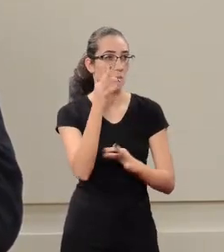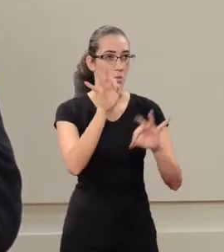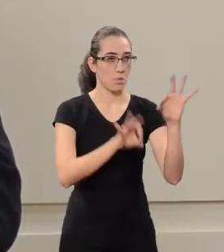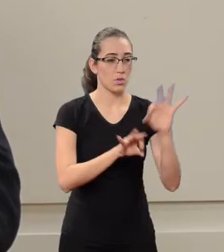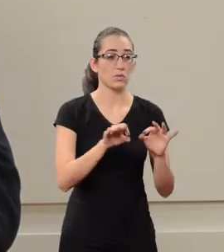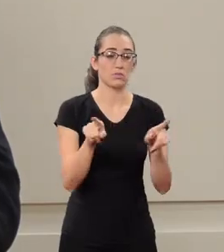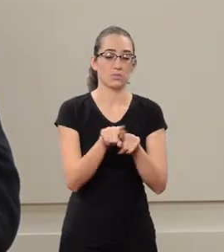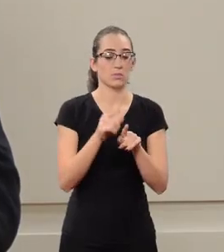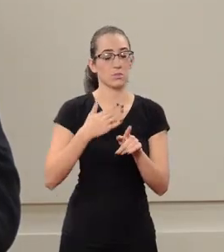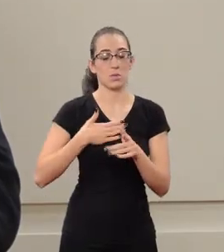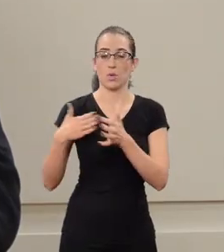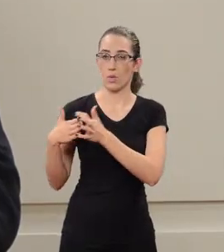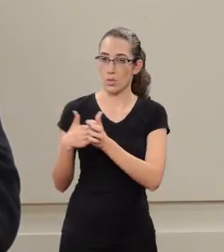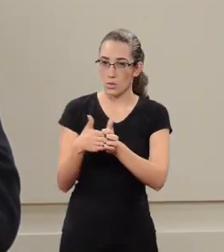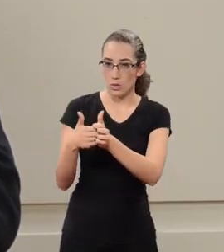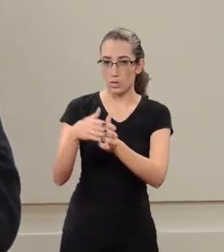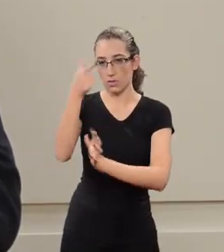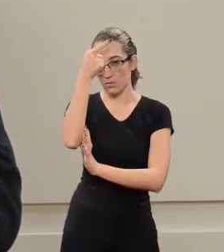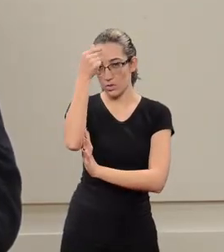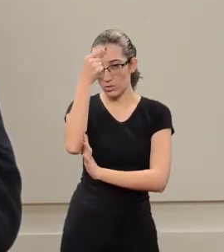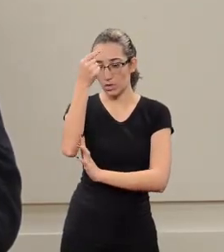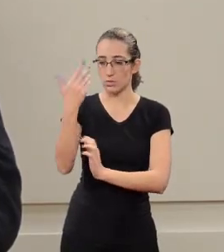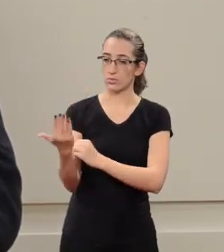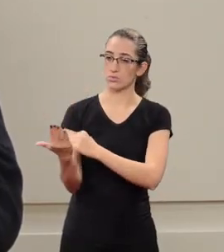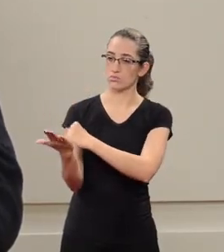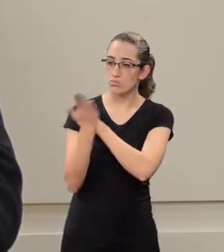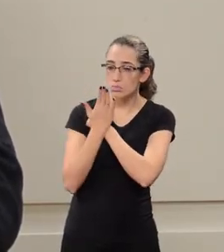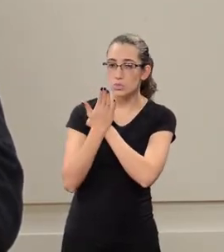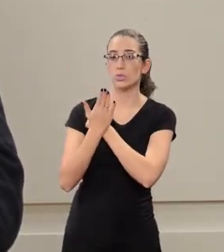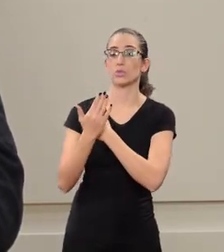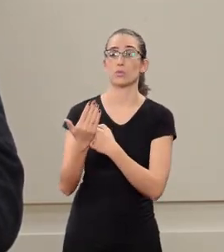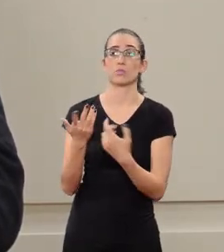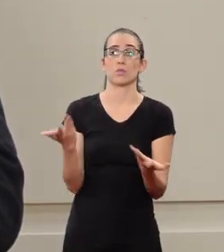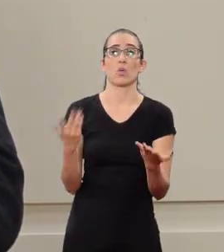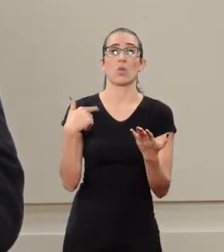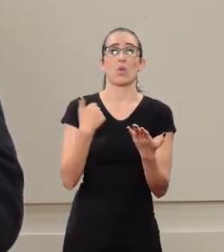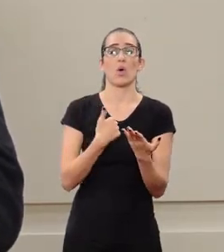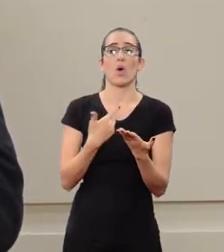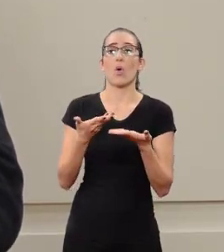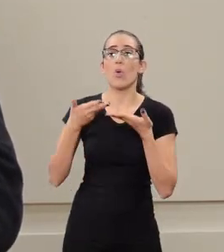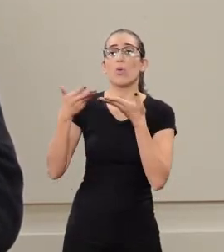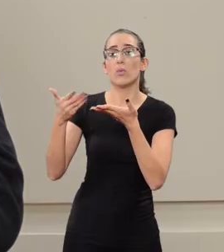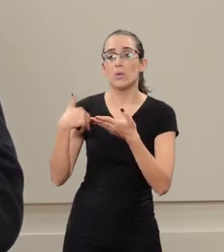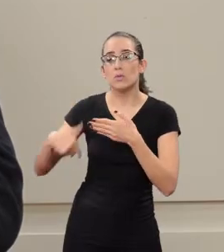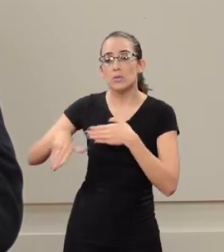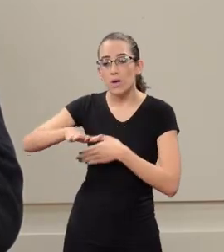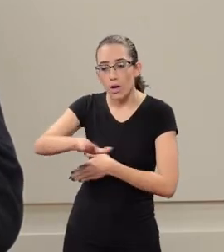It was created by my final paper advisor and she invited us to keep on working in this area